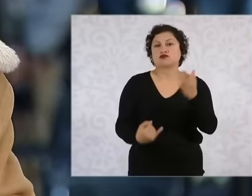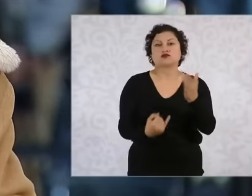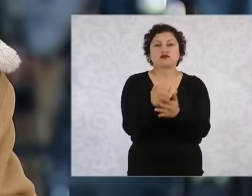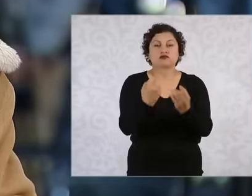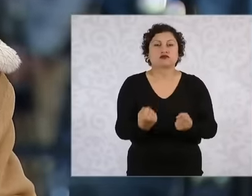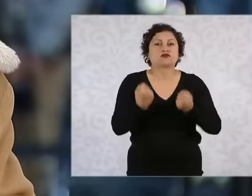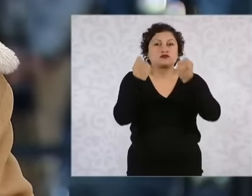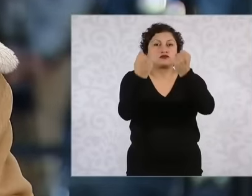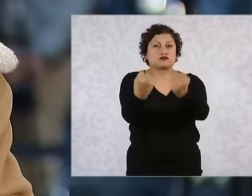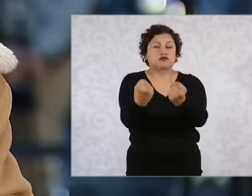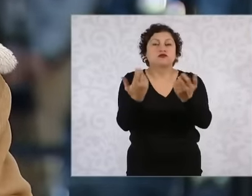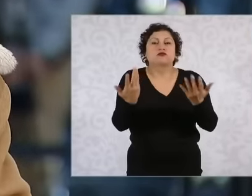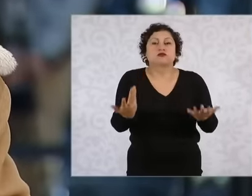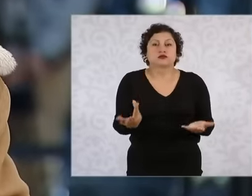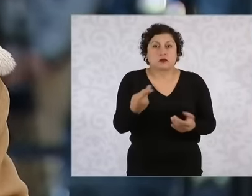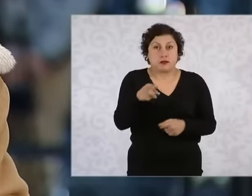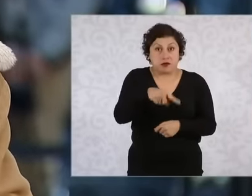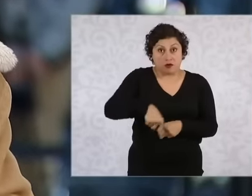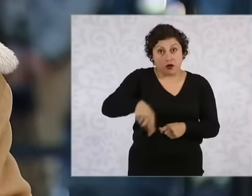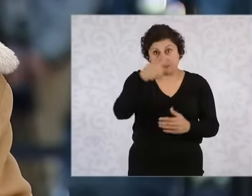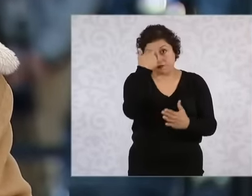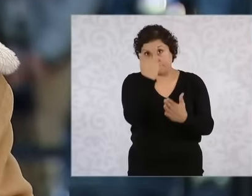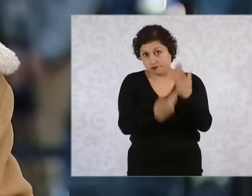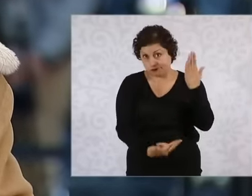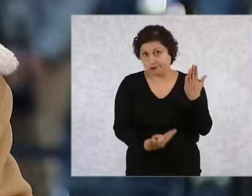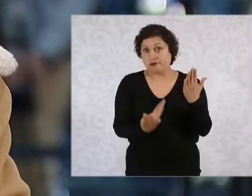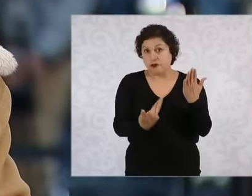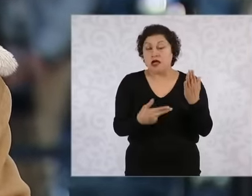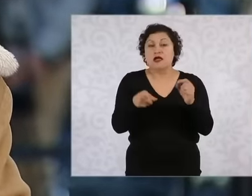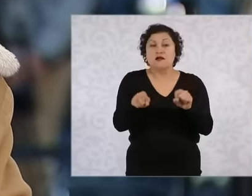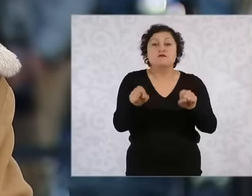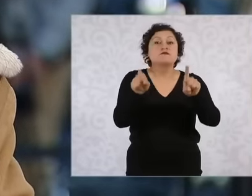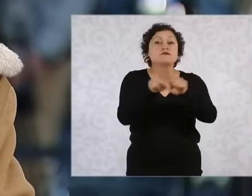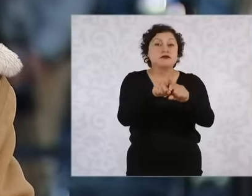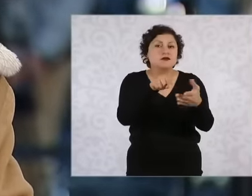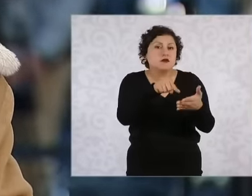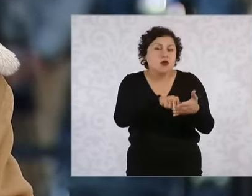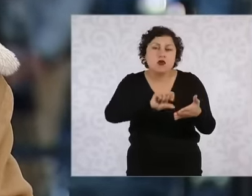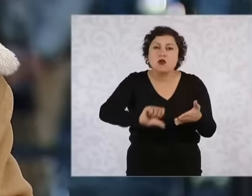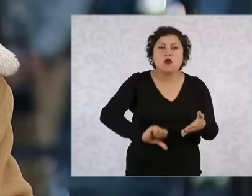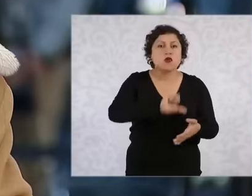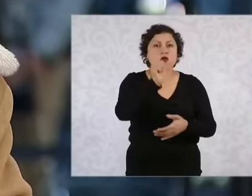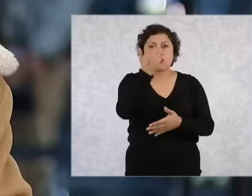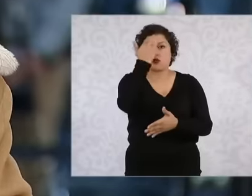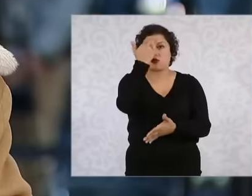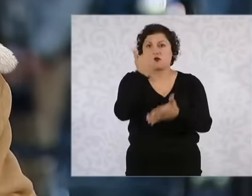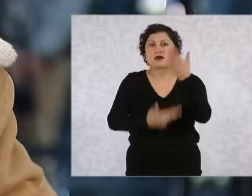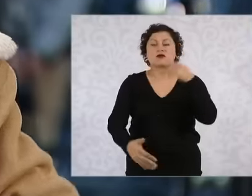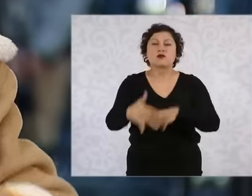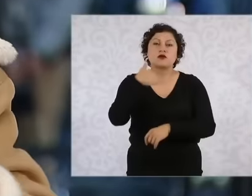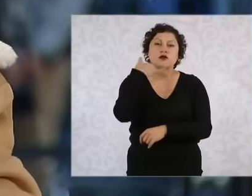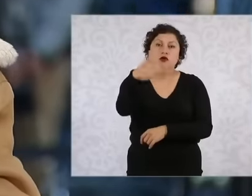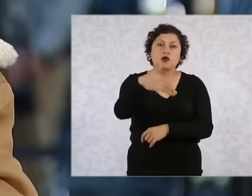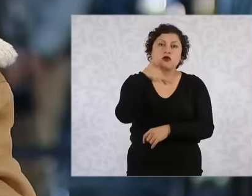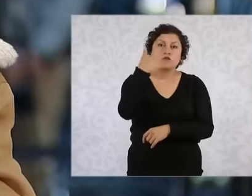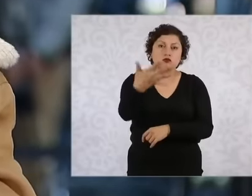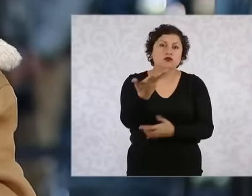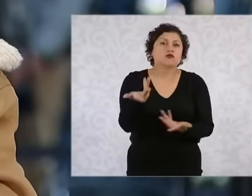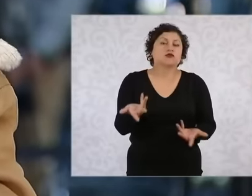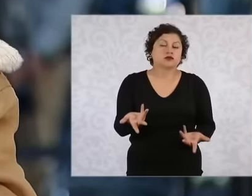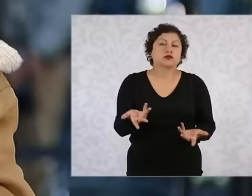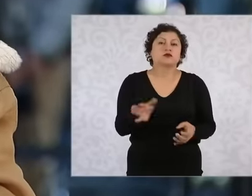they would also be involved in a possible crime of corruption, which is precisely this crime of have a conflict of